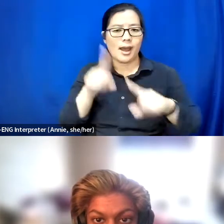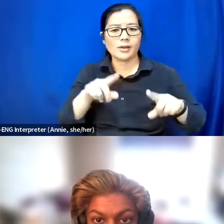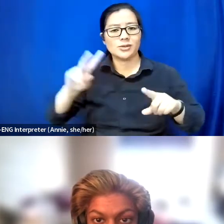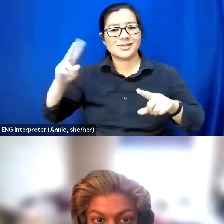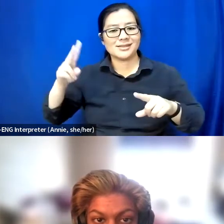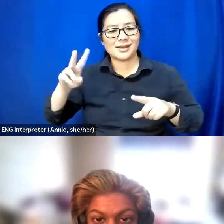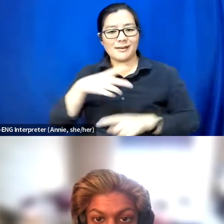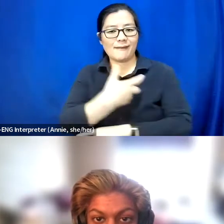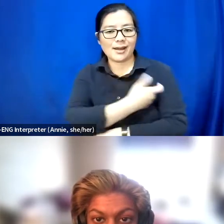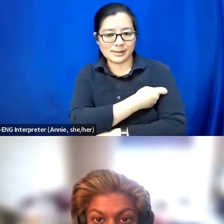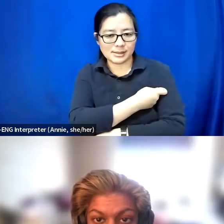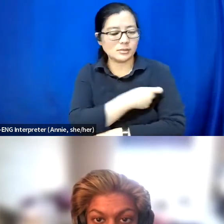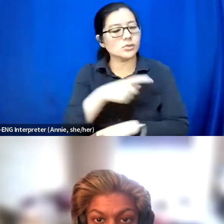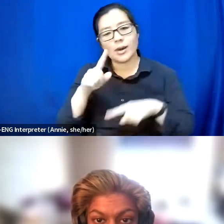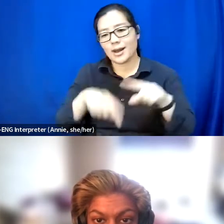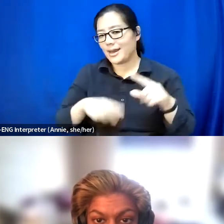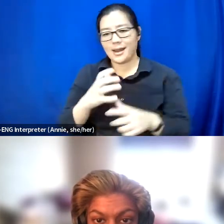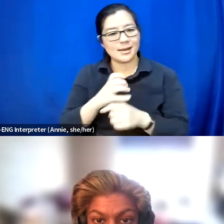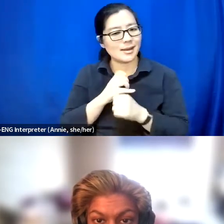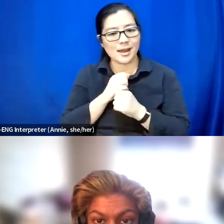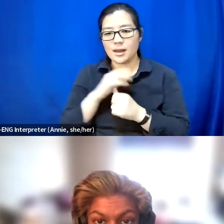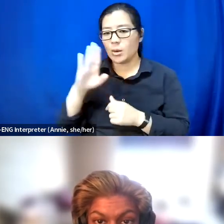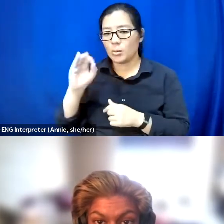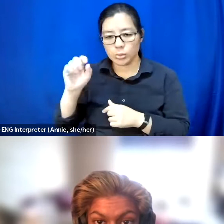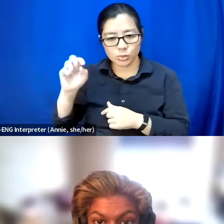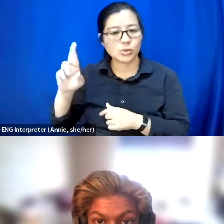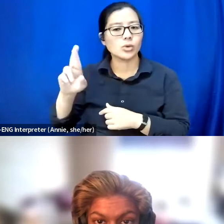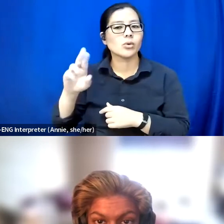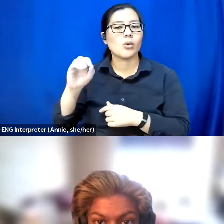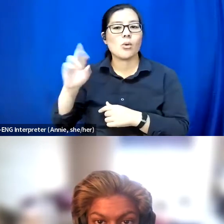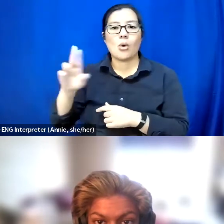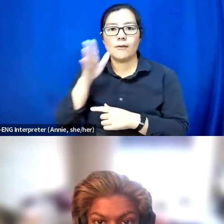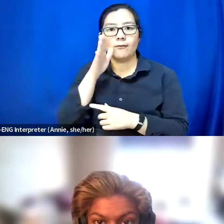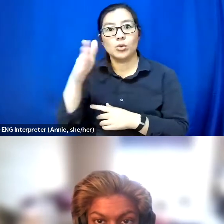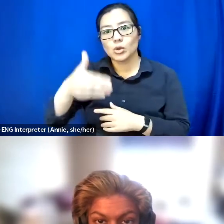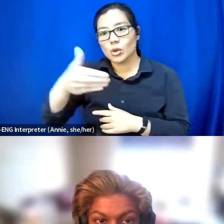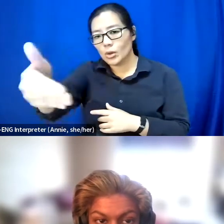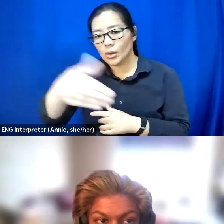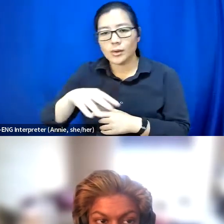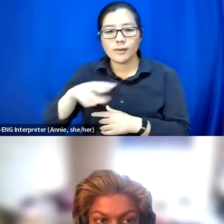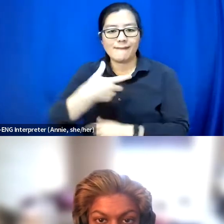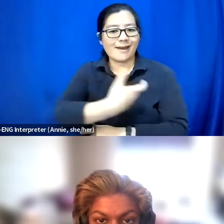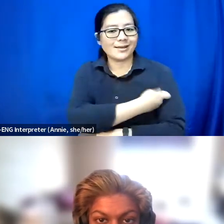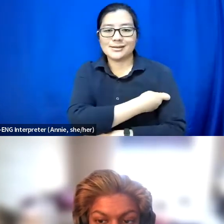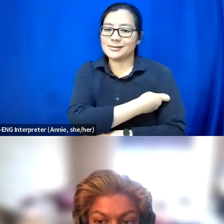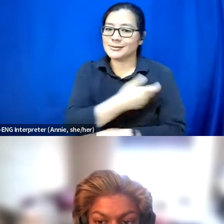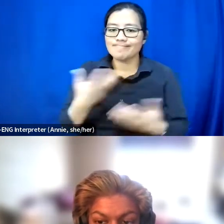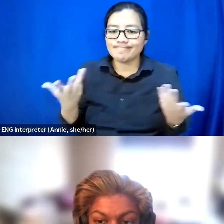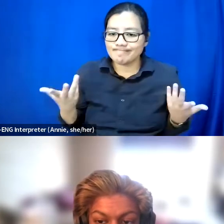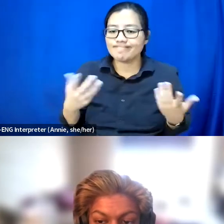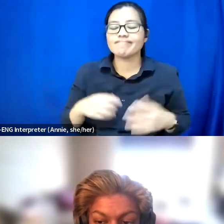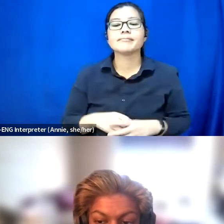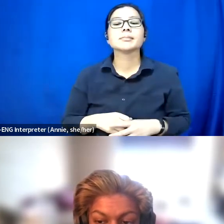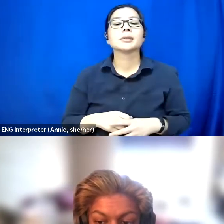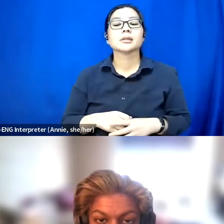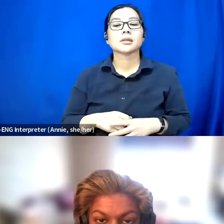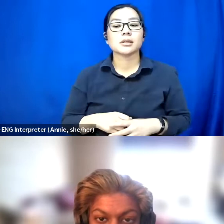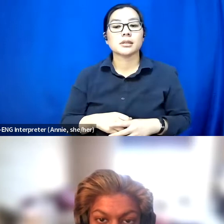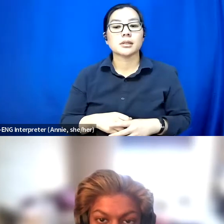So I am unable to get a booster or any future vaccines, so far that are created.